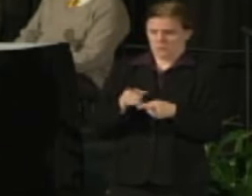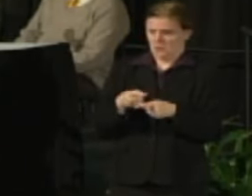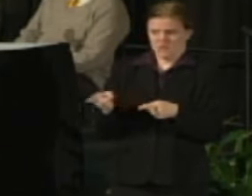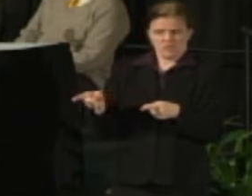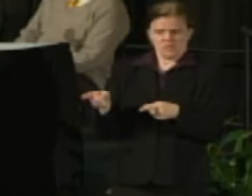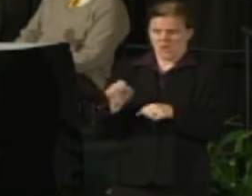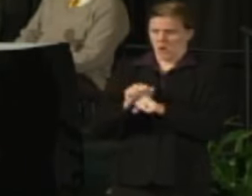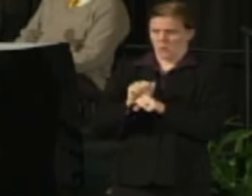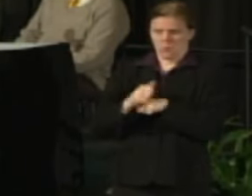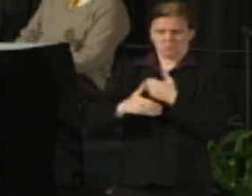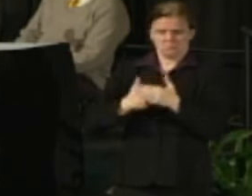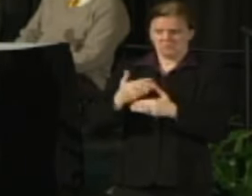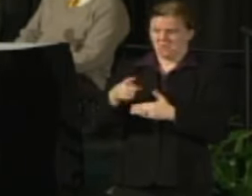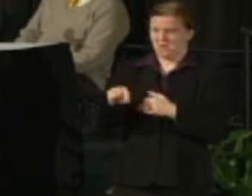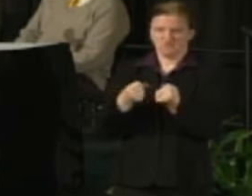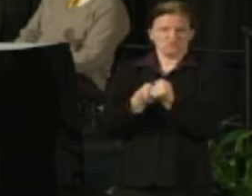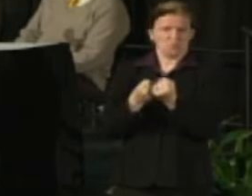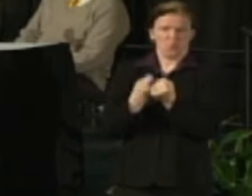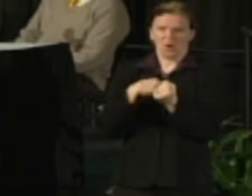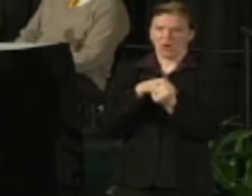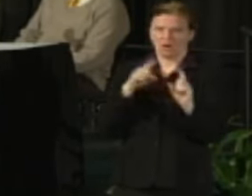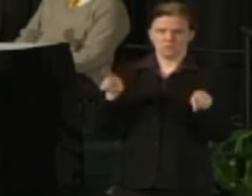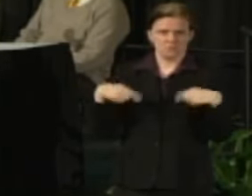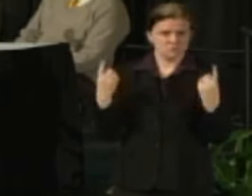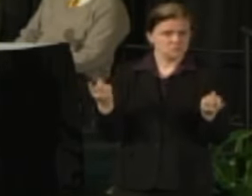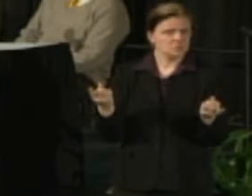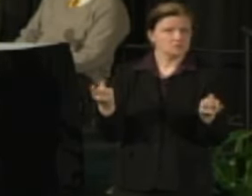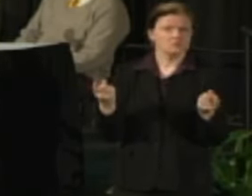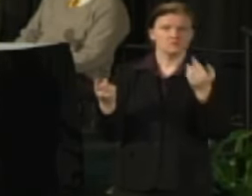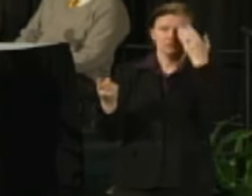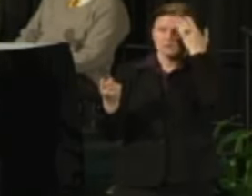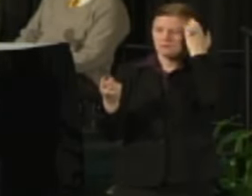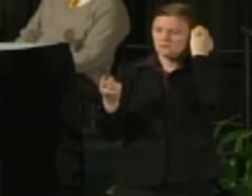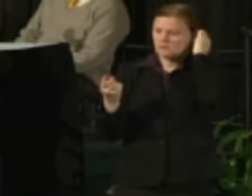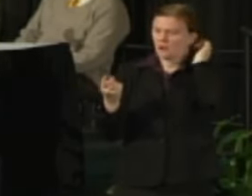that is supportive and strong as they feel that they can.